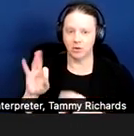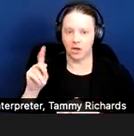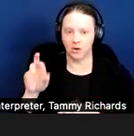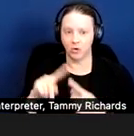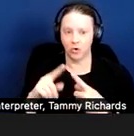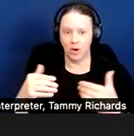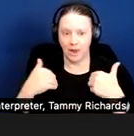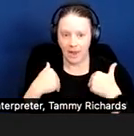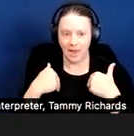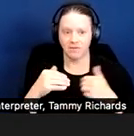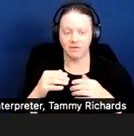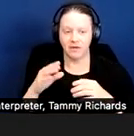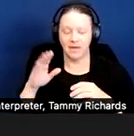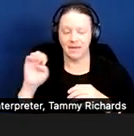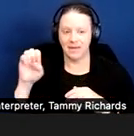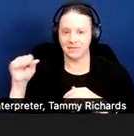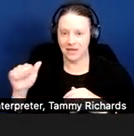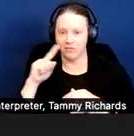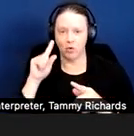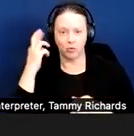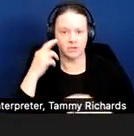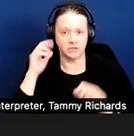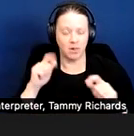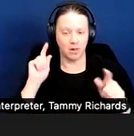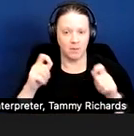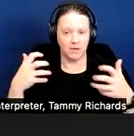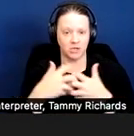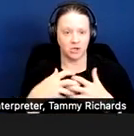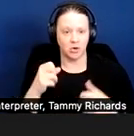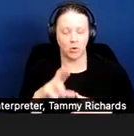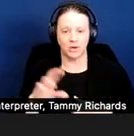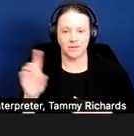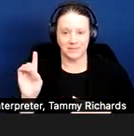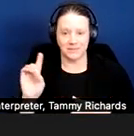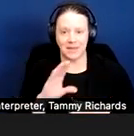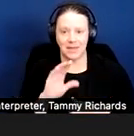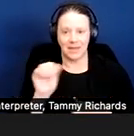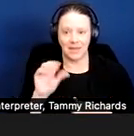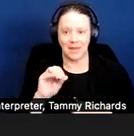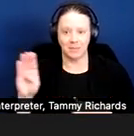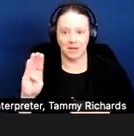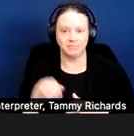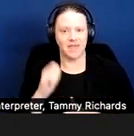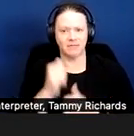Or D, A and B. Well, everybody is just getting this one right.